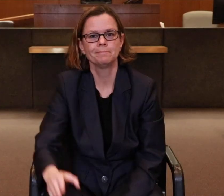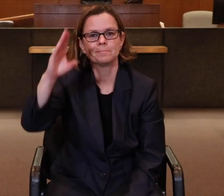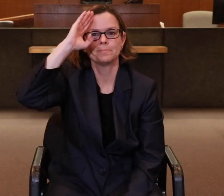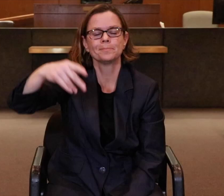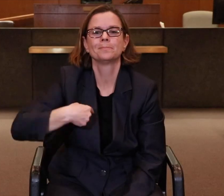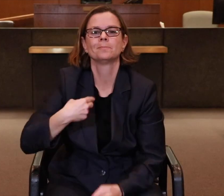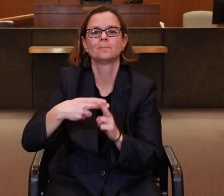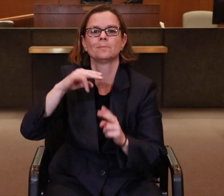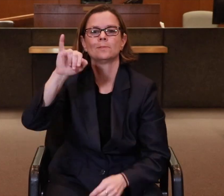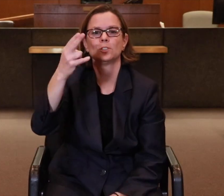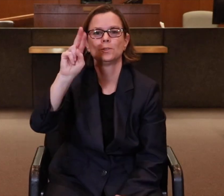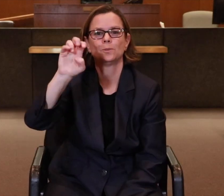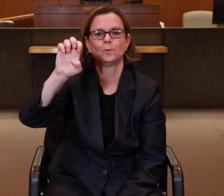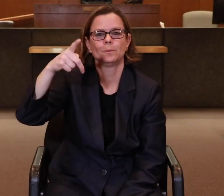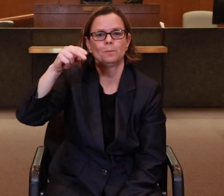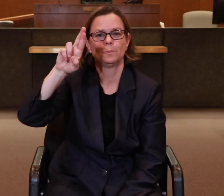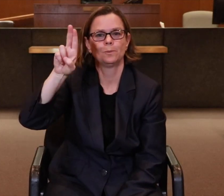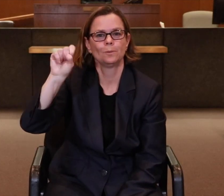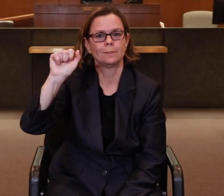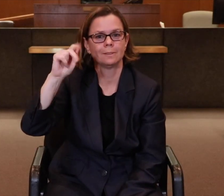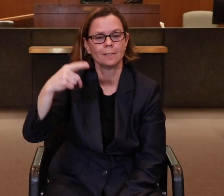Hello, my name is June Prusak.